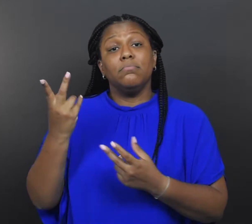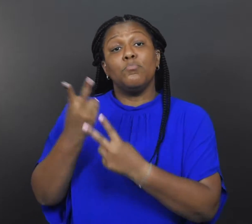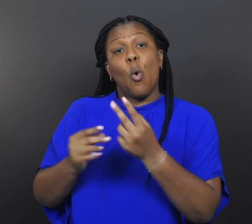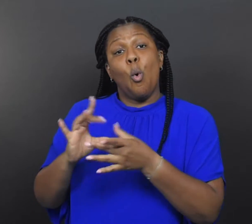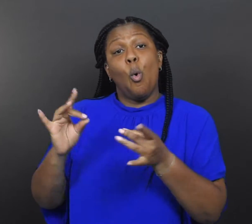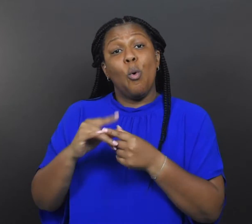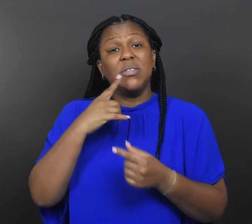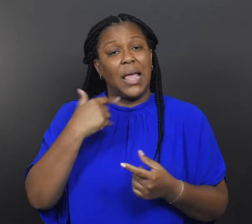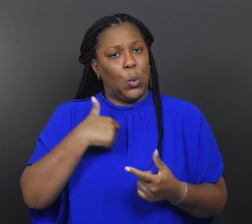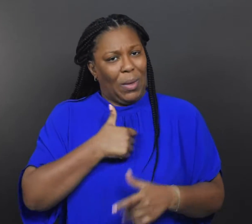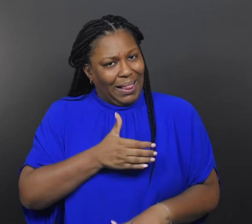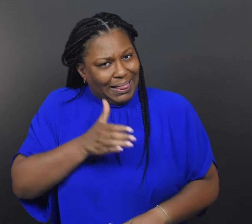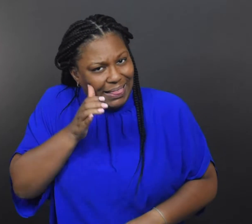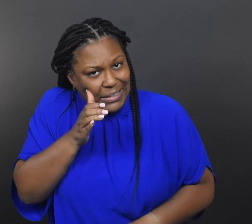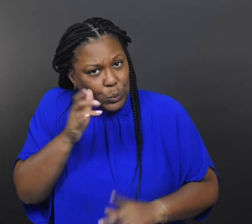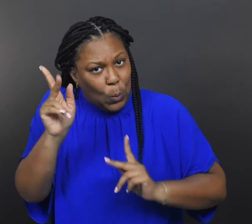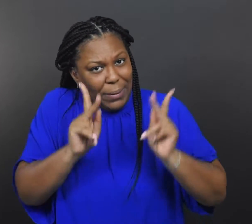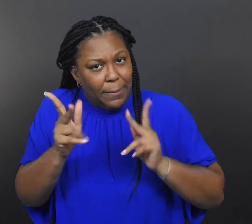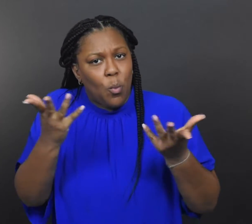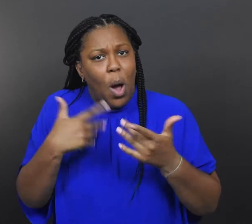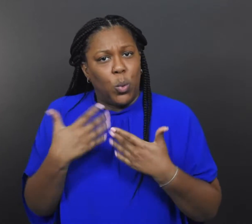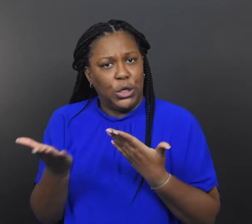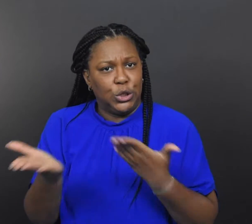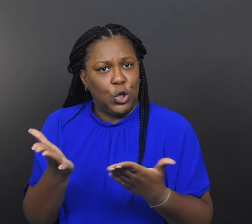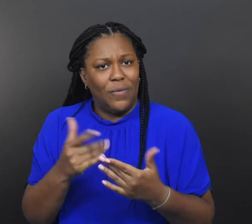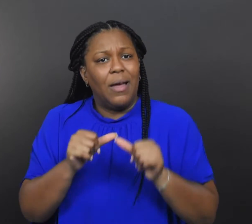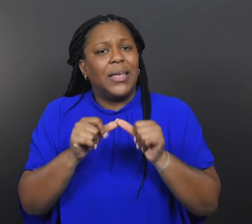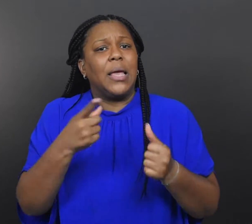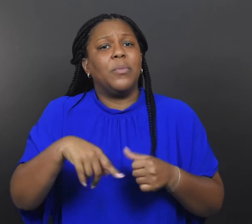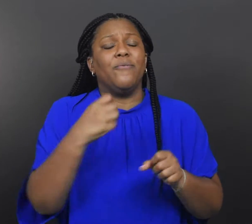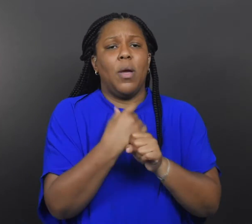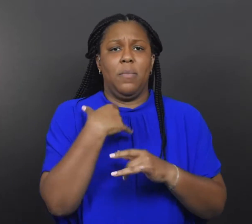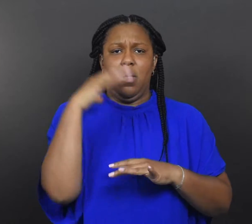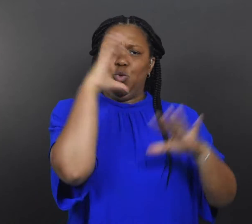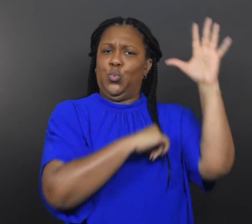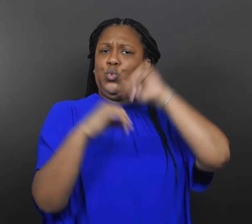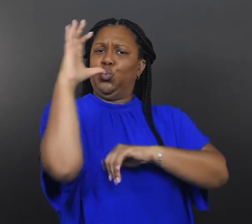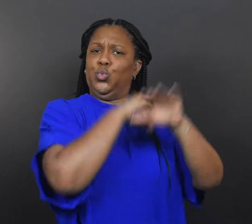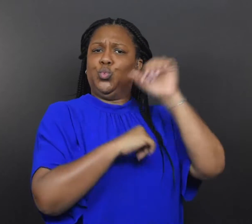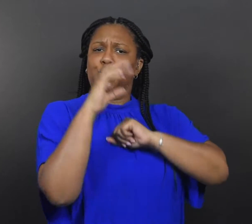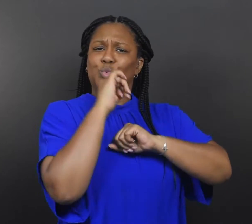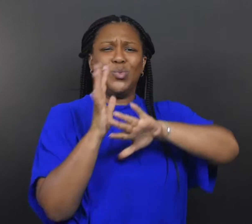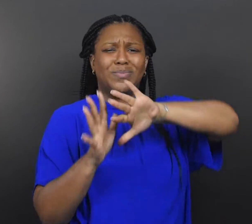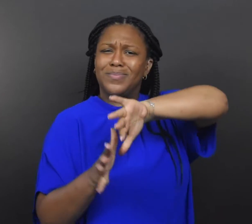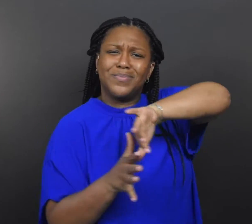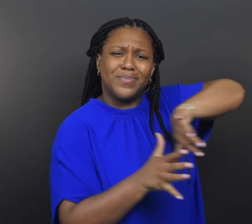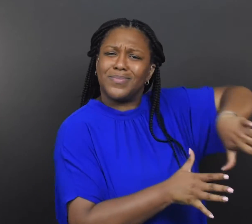“We listen to people we serve to keep from making assumptions.